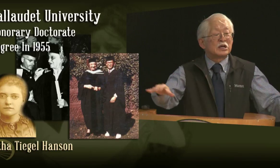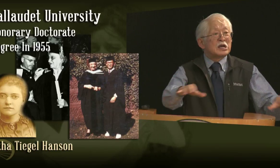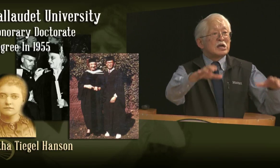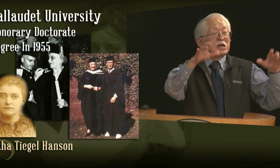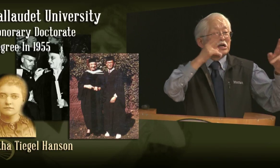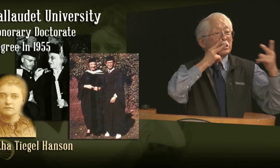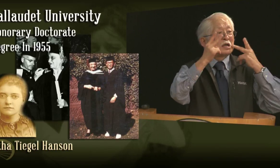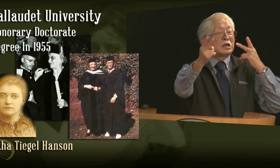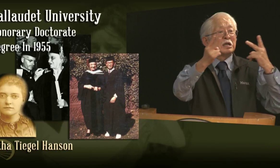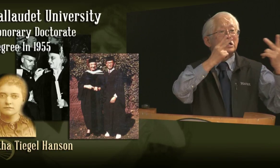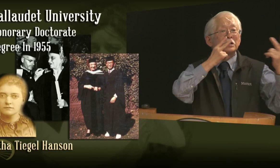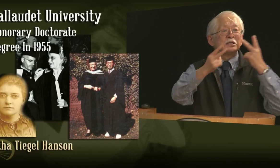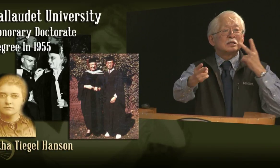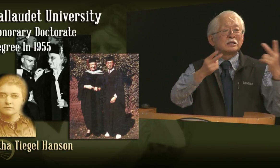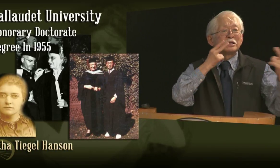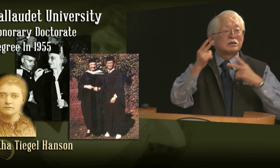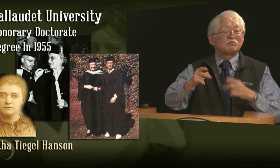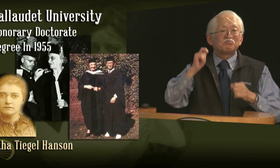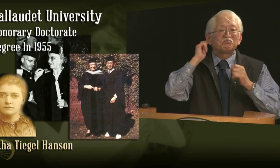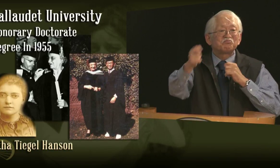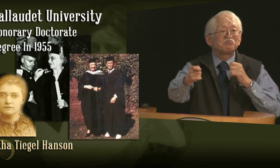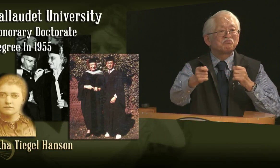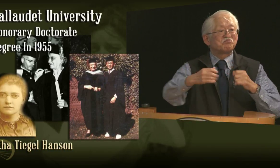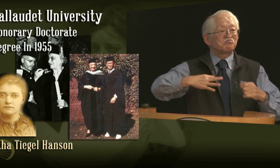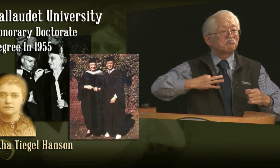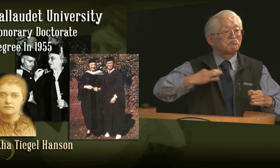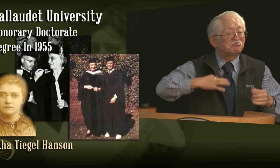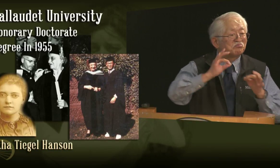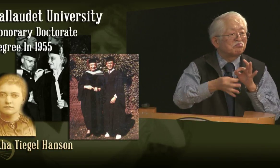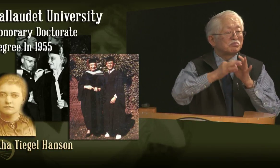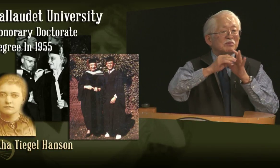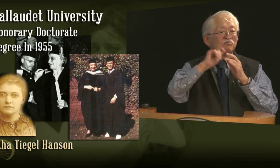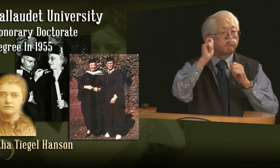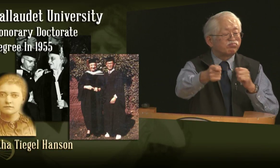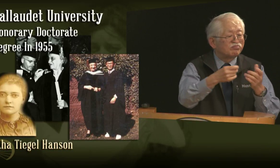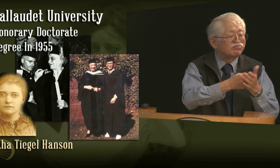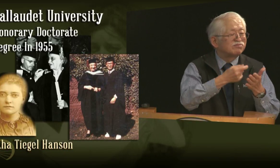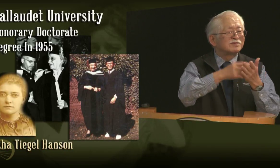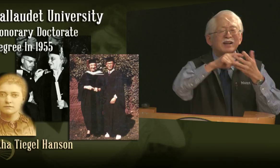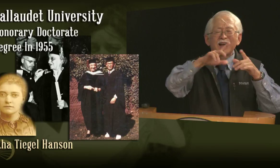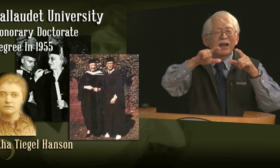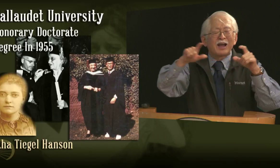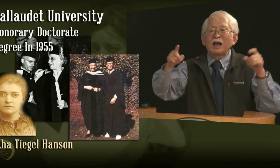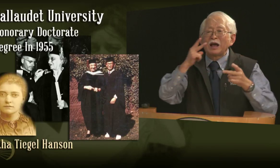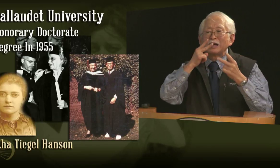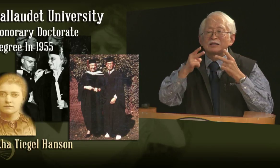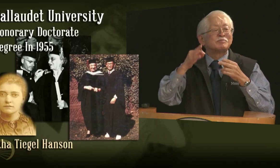picture and everything is up there. Delight had done so much, she had so much of her time that she contributed,